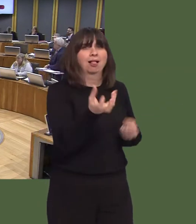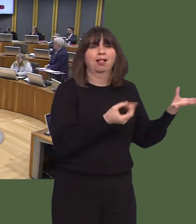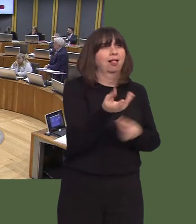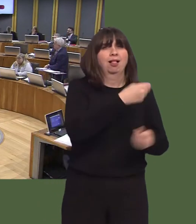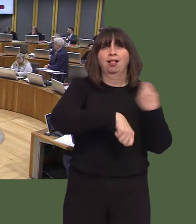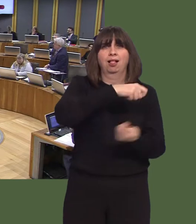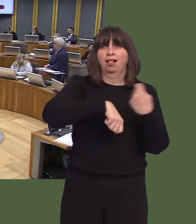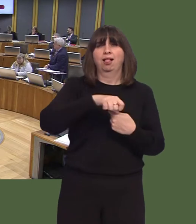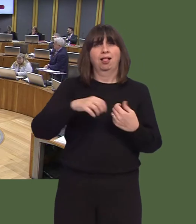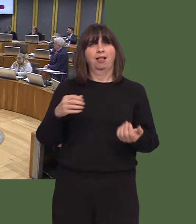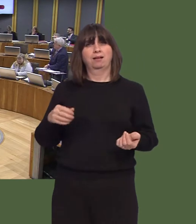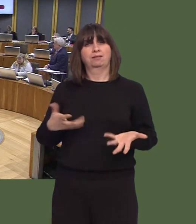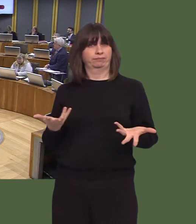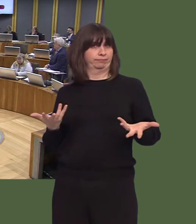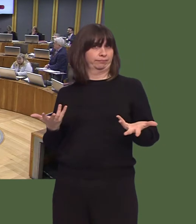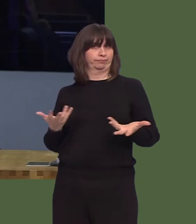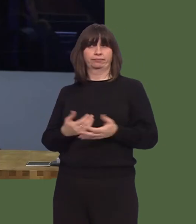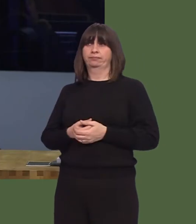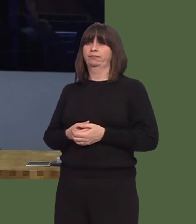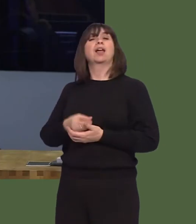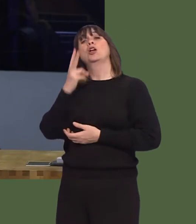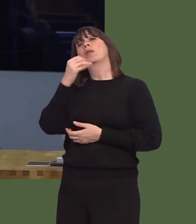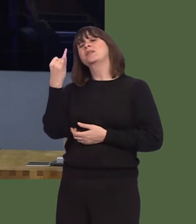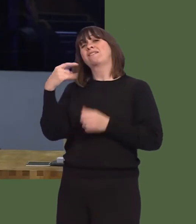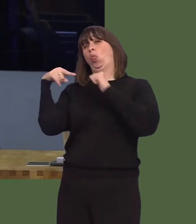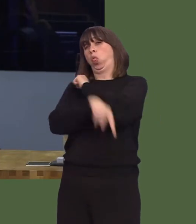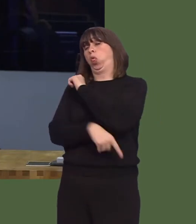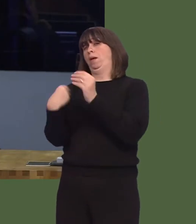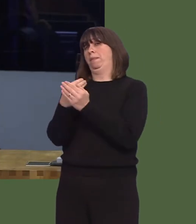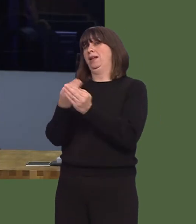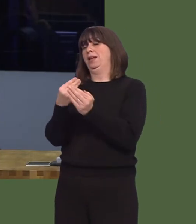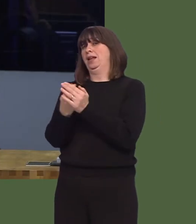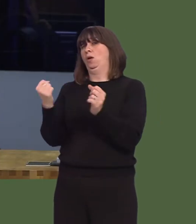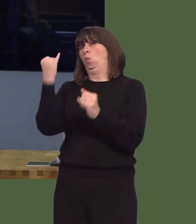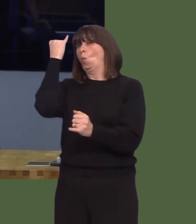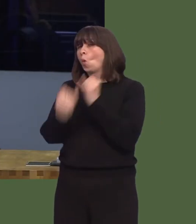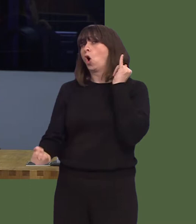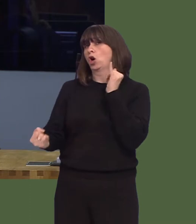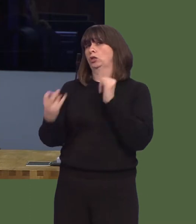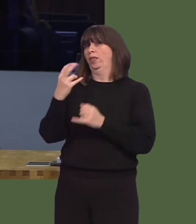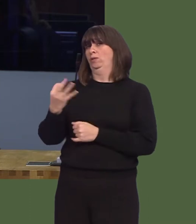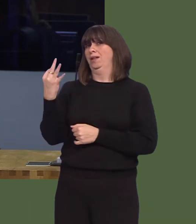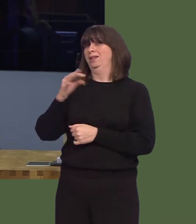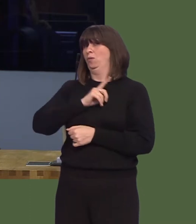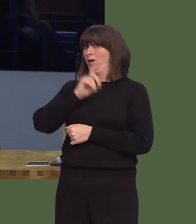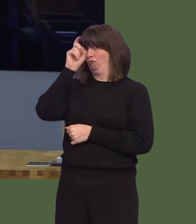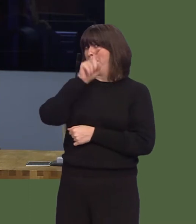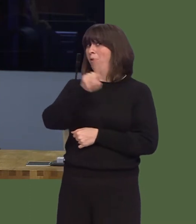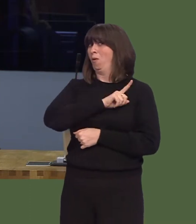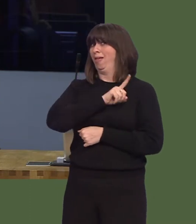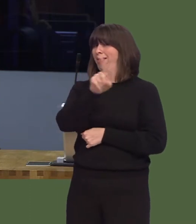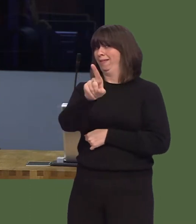of conduct that caused the crash or made it far worse in 2008, when I remind the First